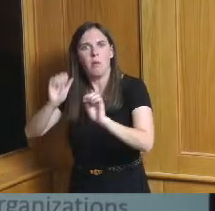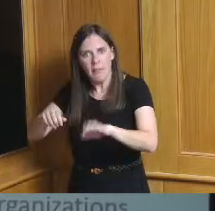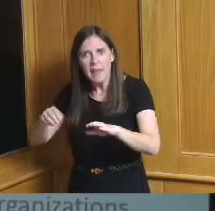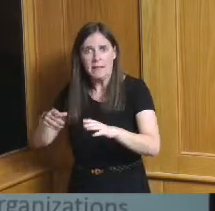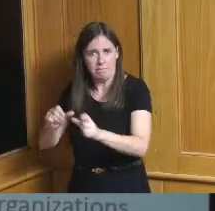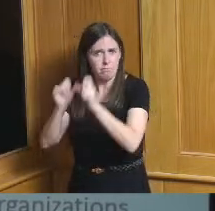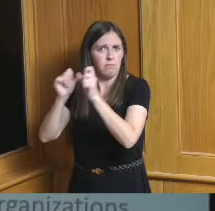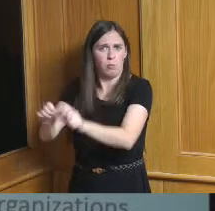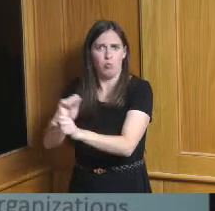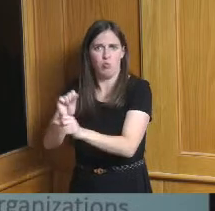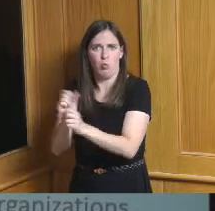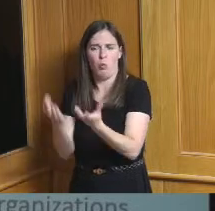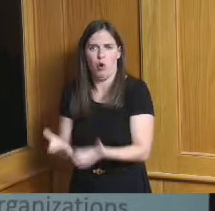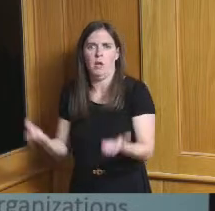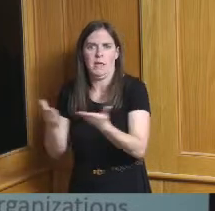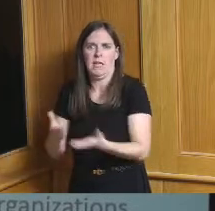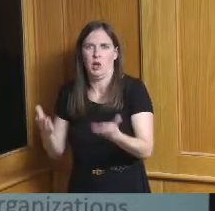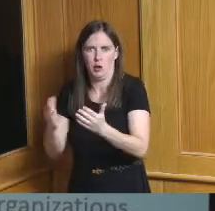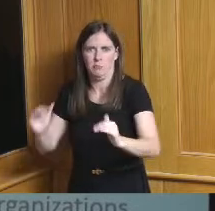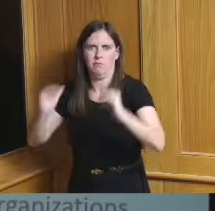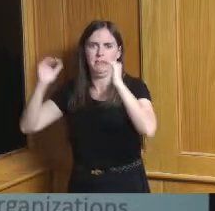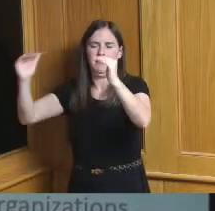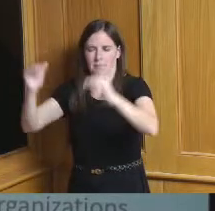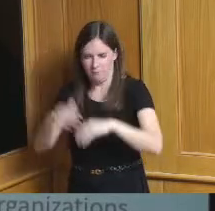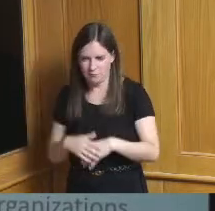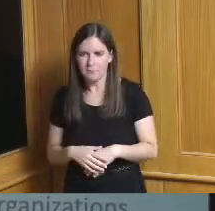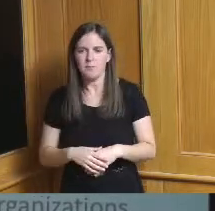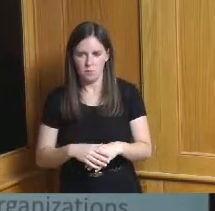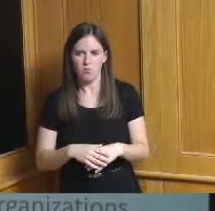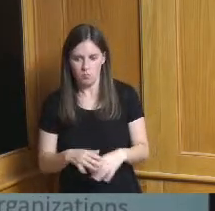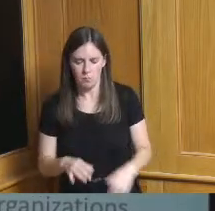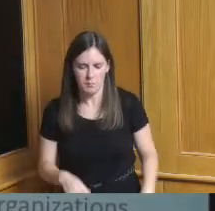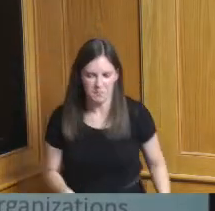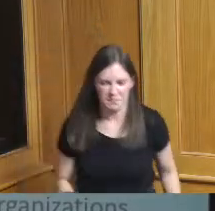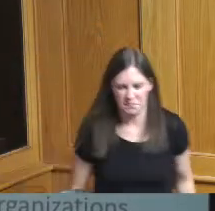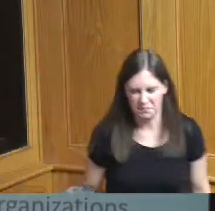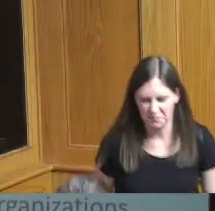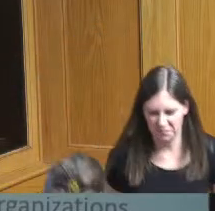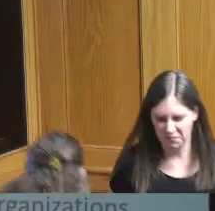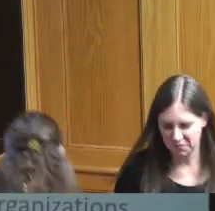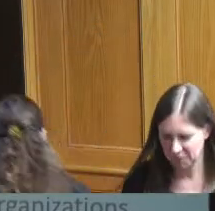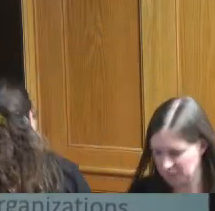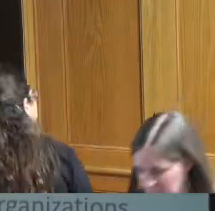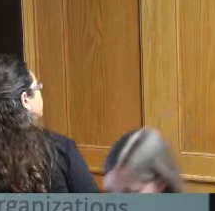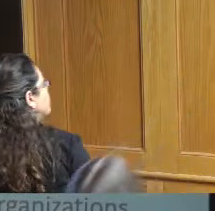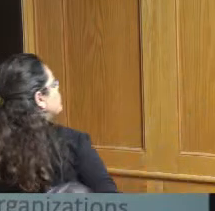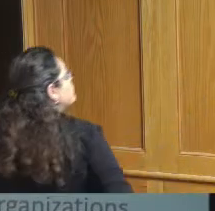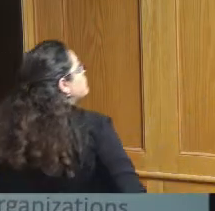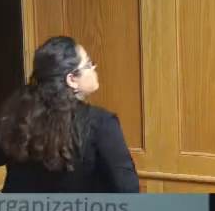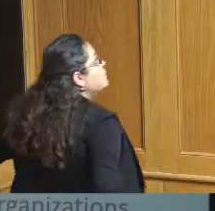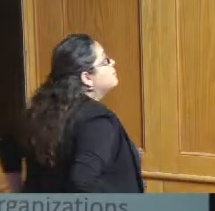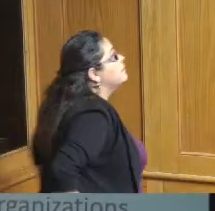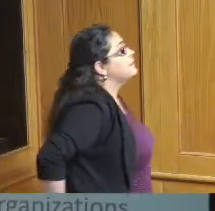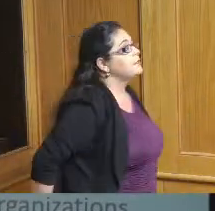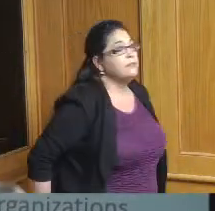so I'm going to kind of highlight these go through every single thing so I think talent attraction